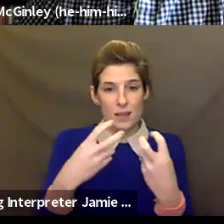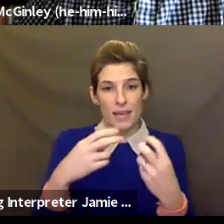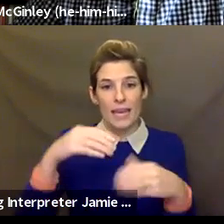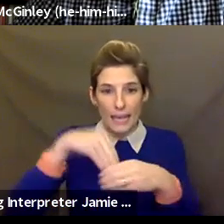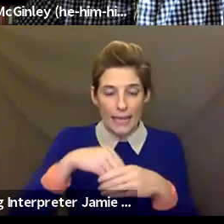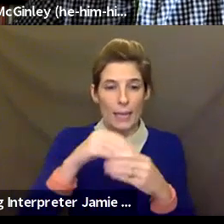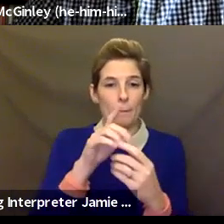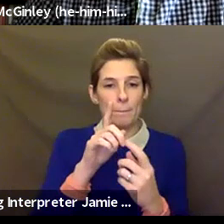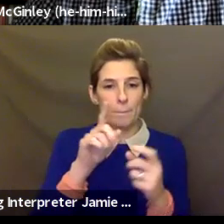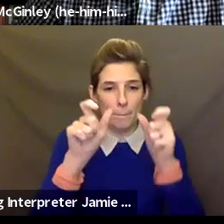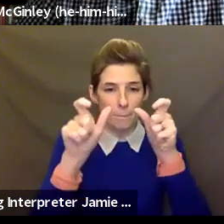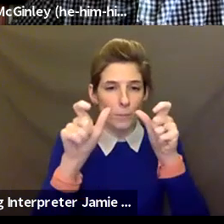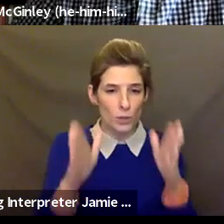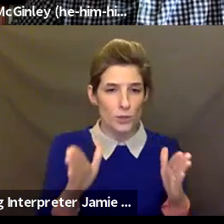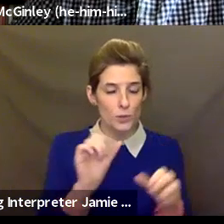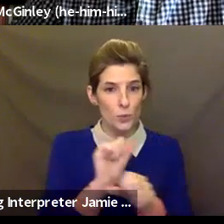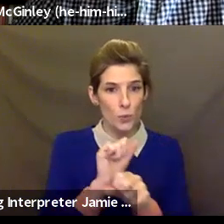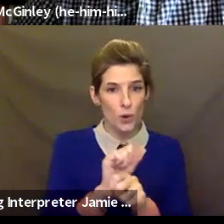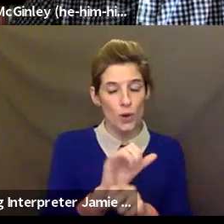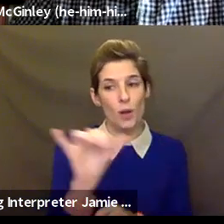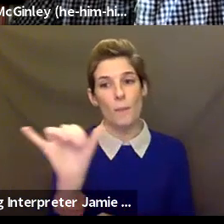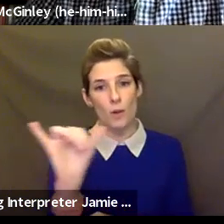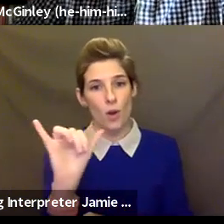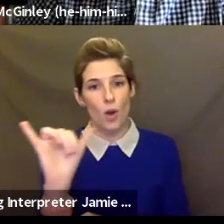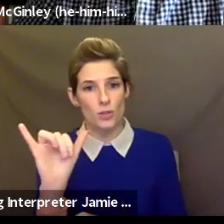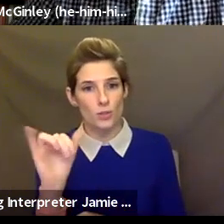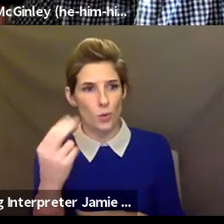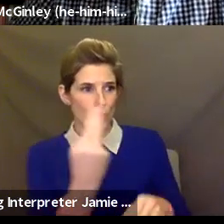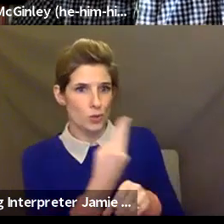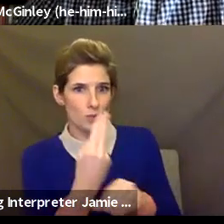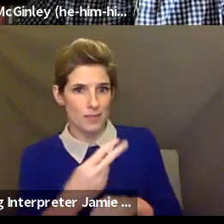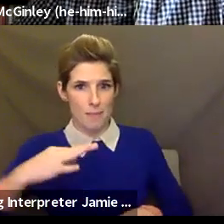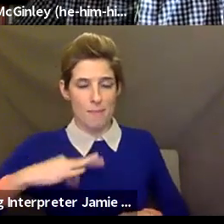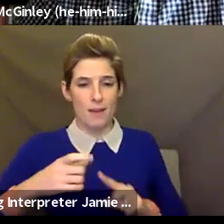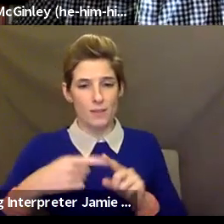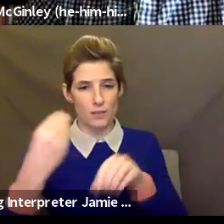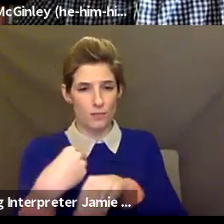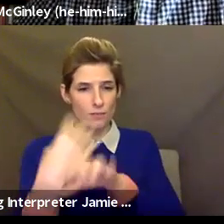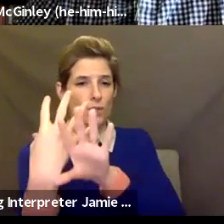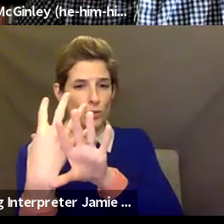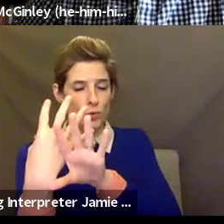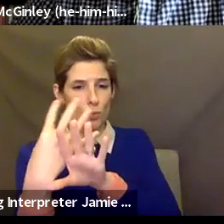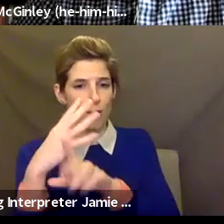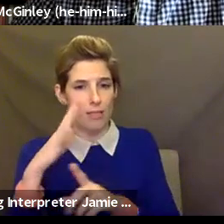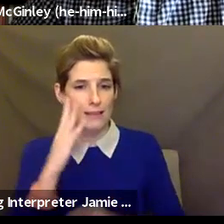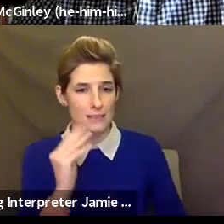vocal about those inequities beyond education and art, just in communities in general. I think we're being called, as